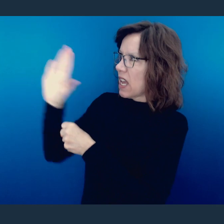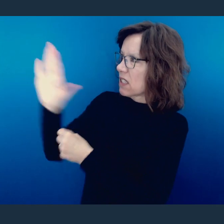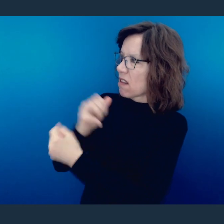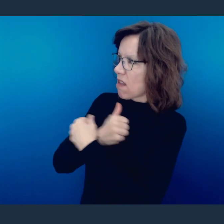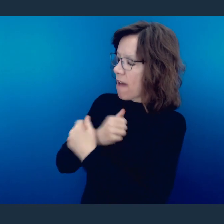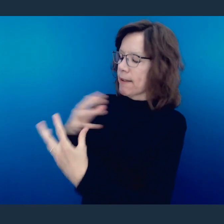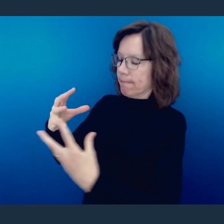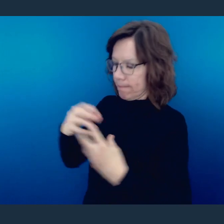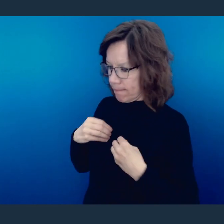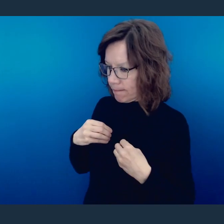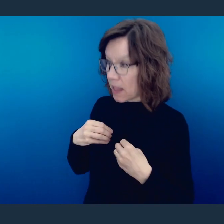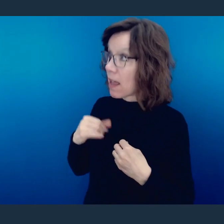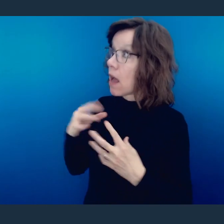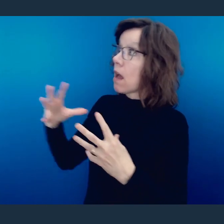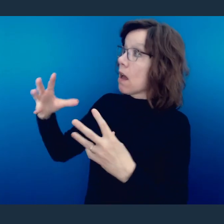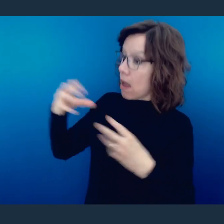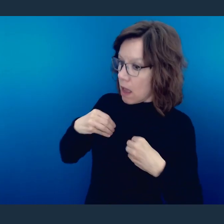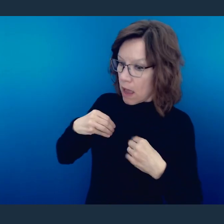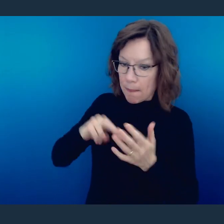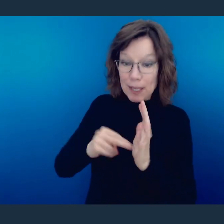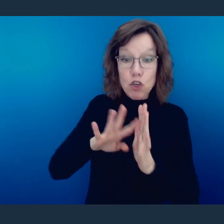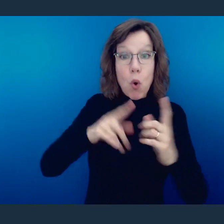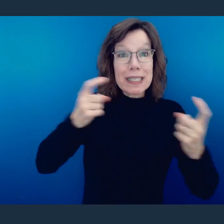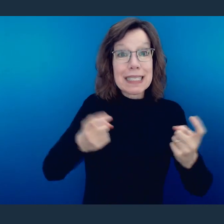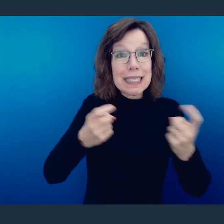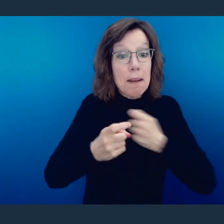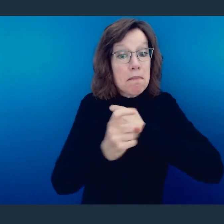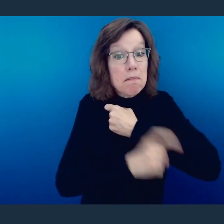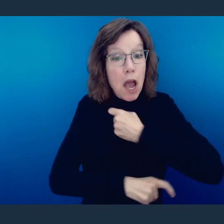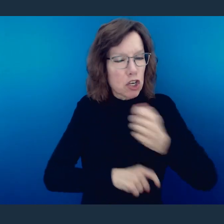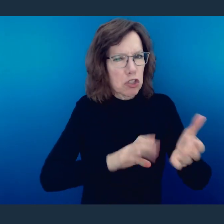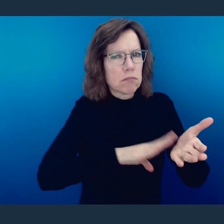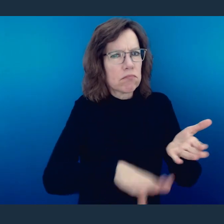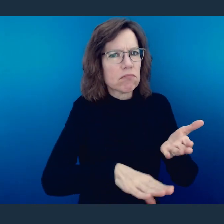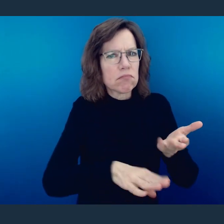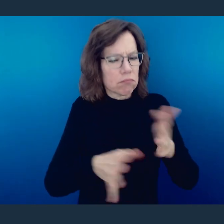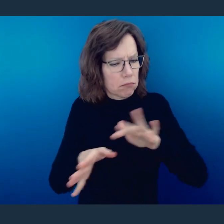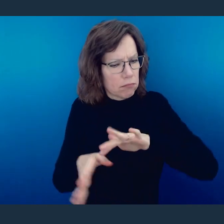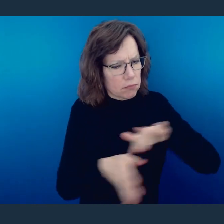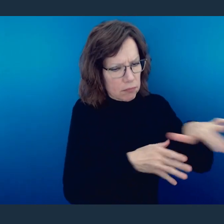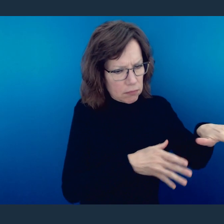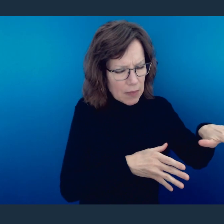that love, that love that saves you from the penalty of sin but also gives you a Lord whose